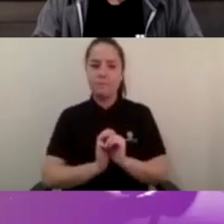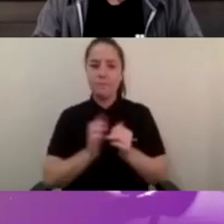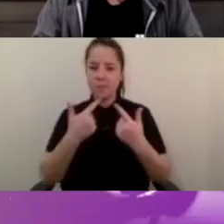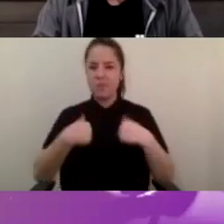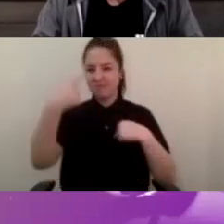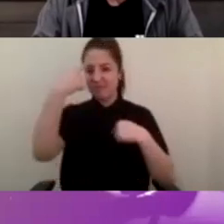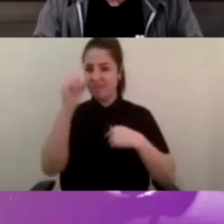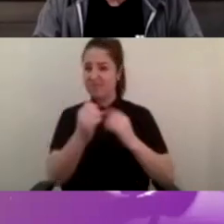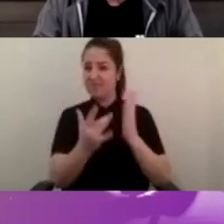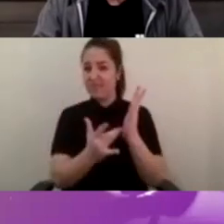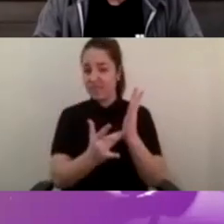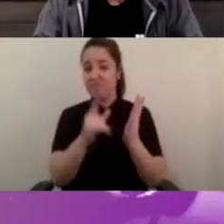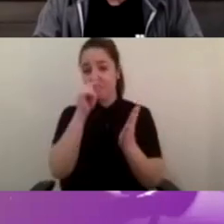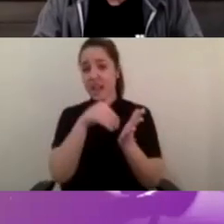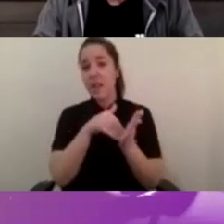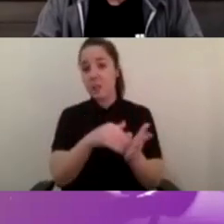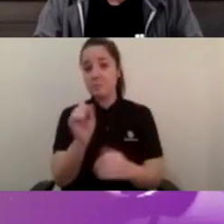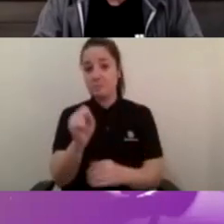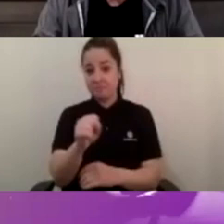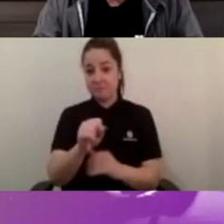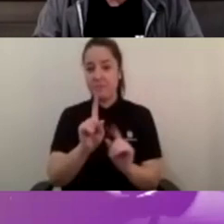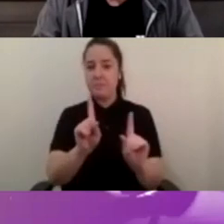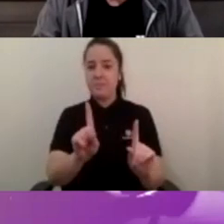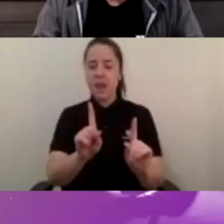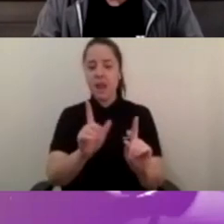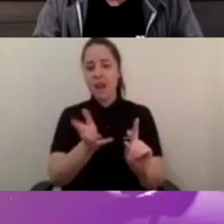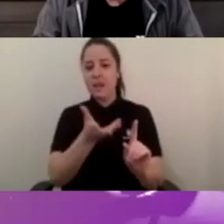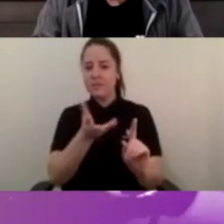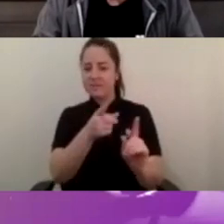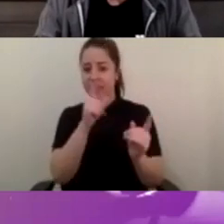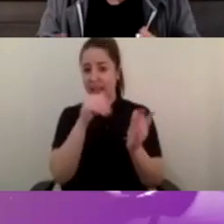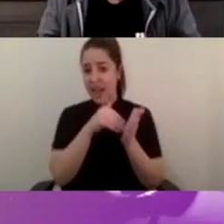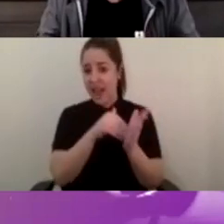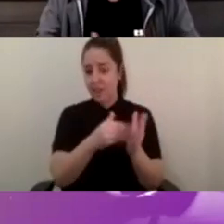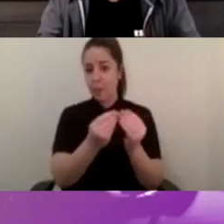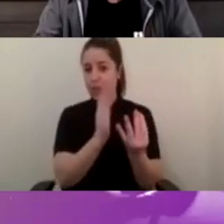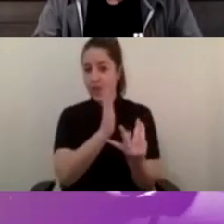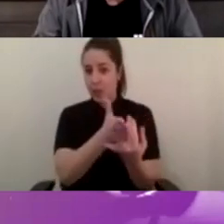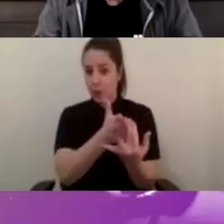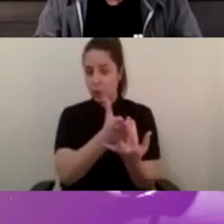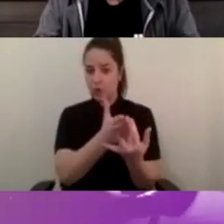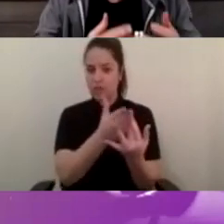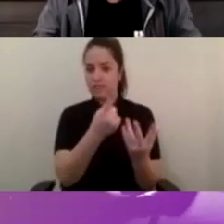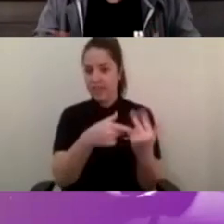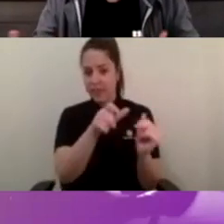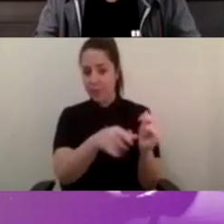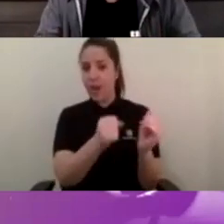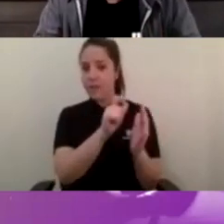some of the answers to to make around around inclusion of people with disability and to take down some of the barriers that